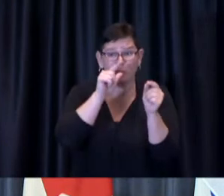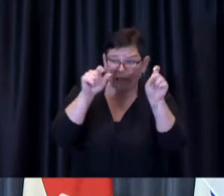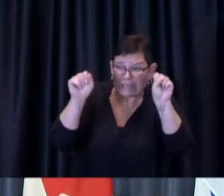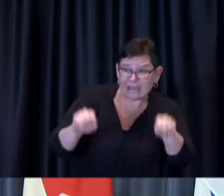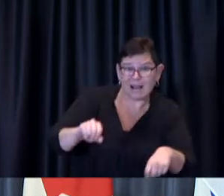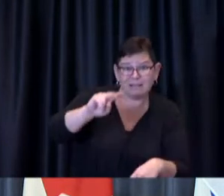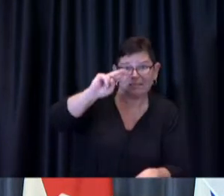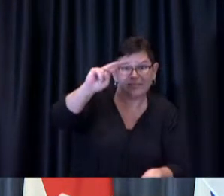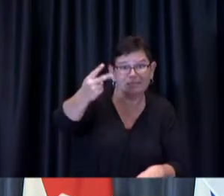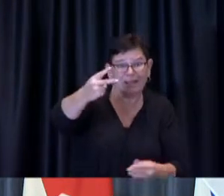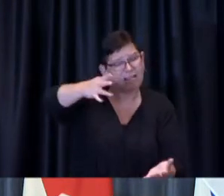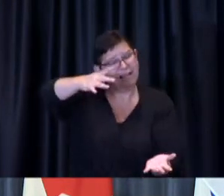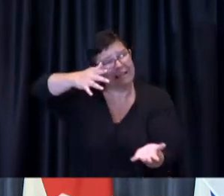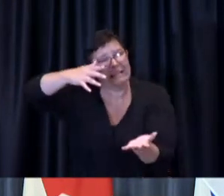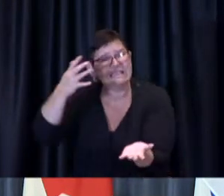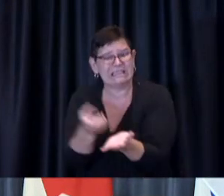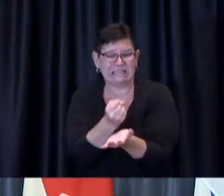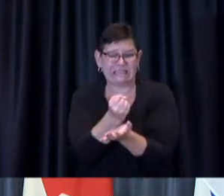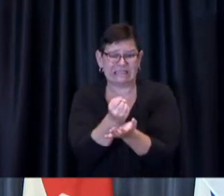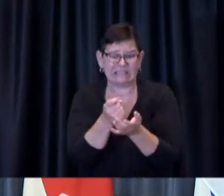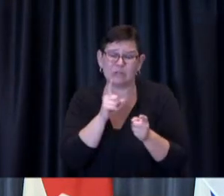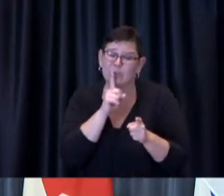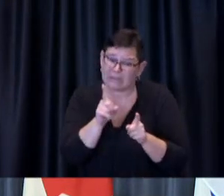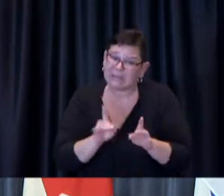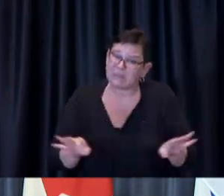to get their vaccine as soon as possible.